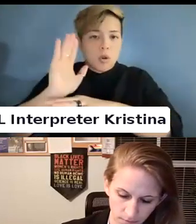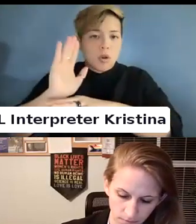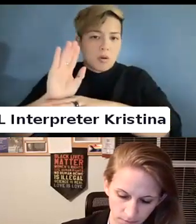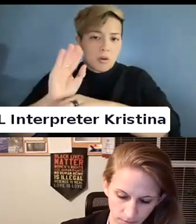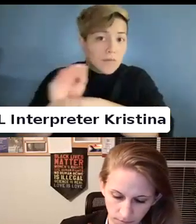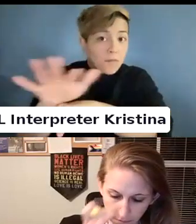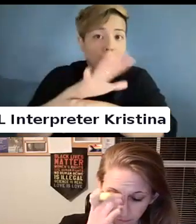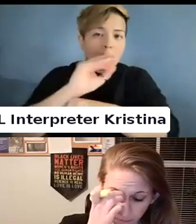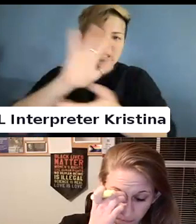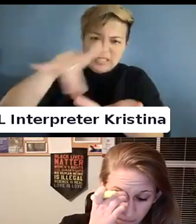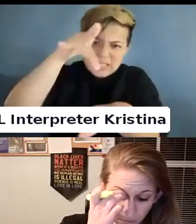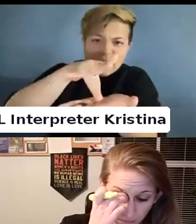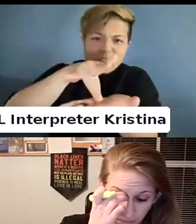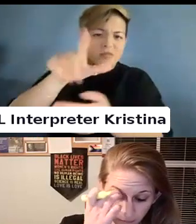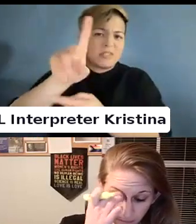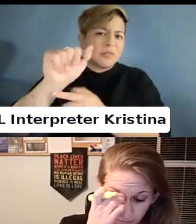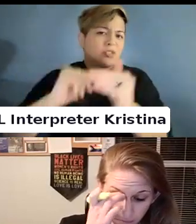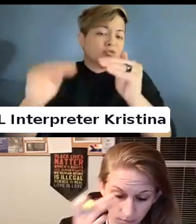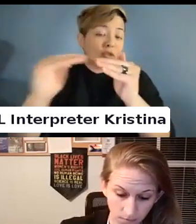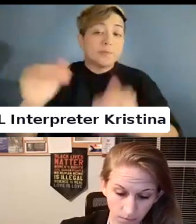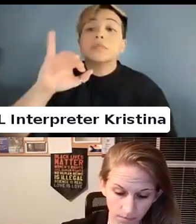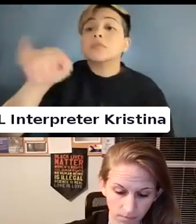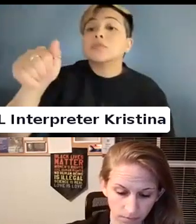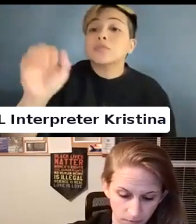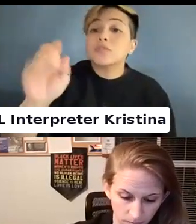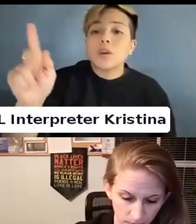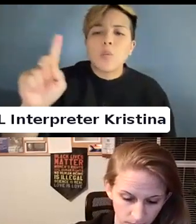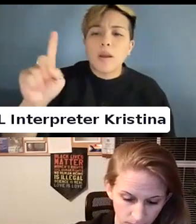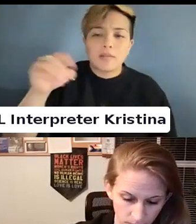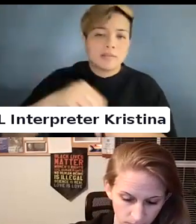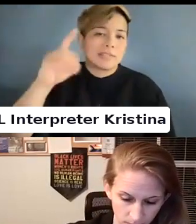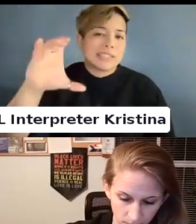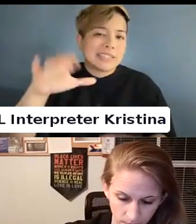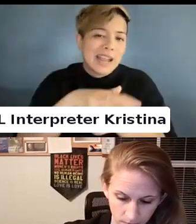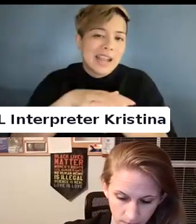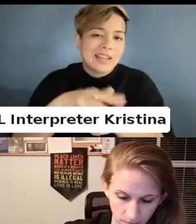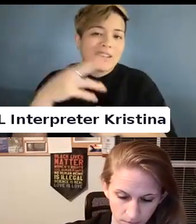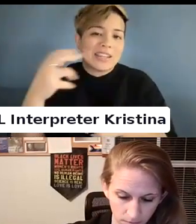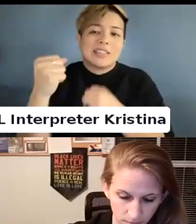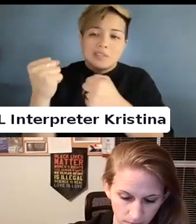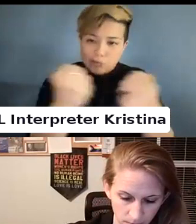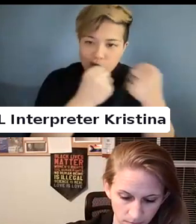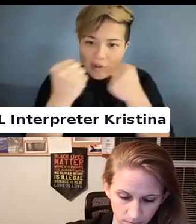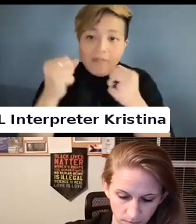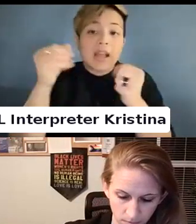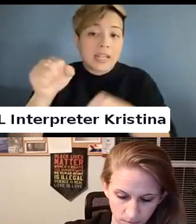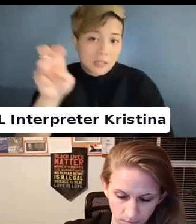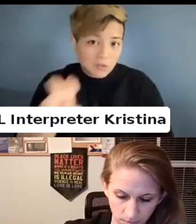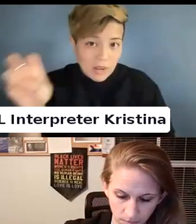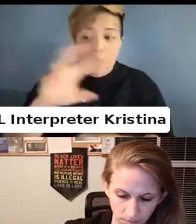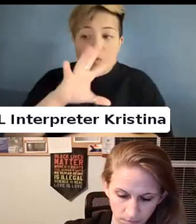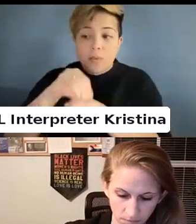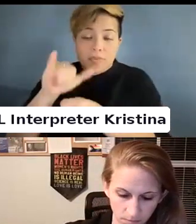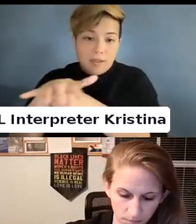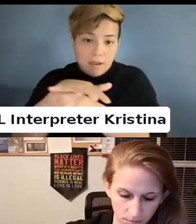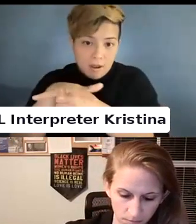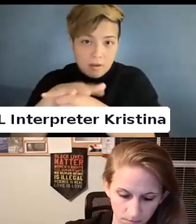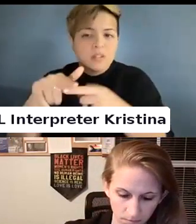disability and LGBT Q communities.